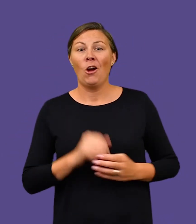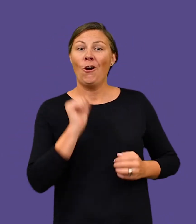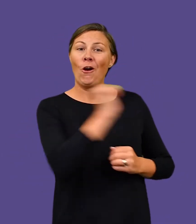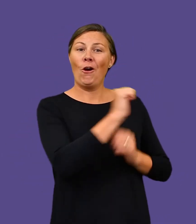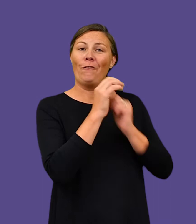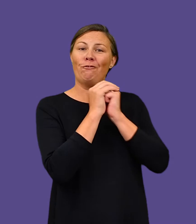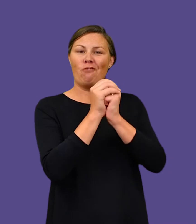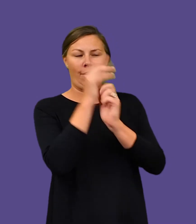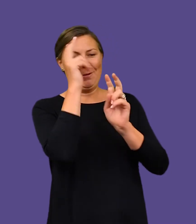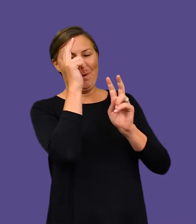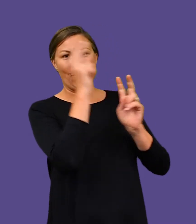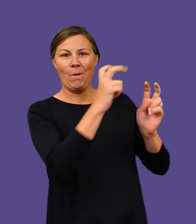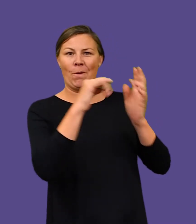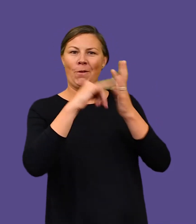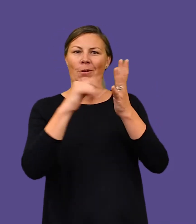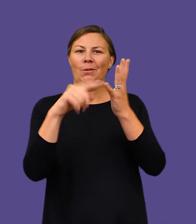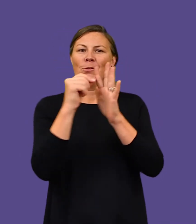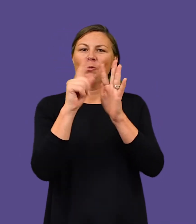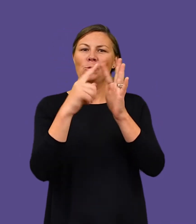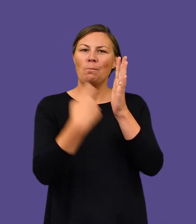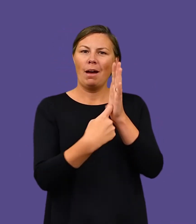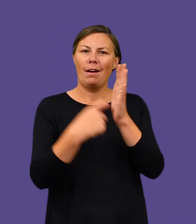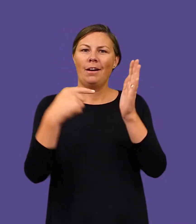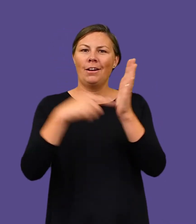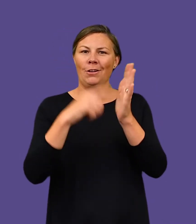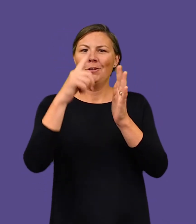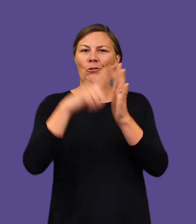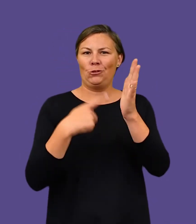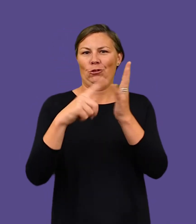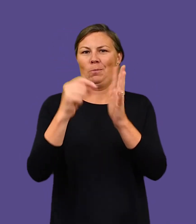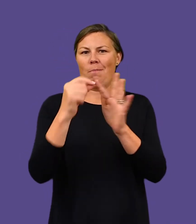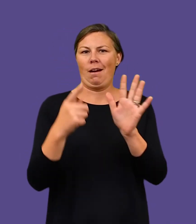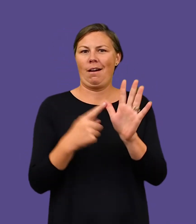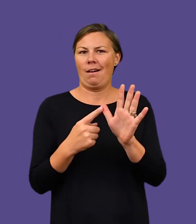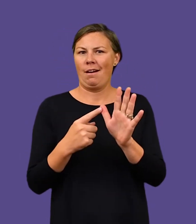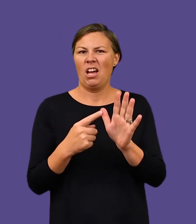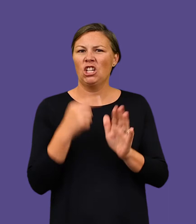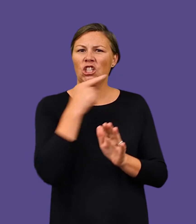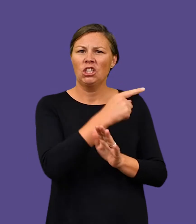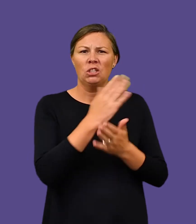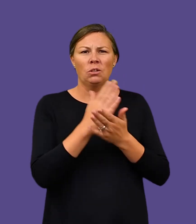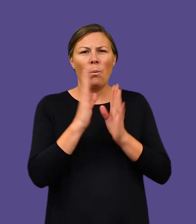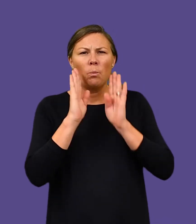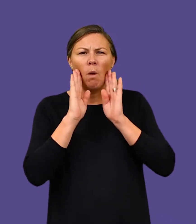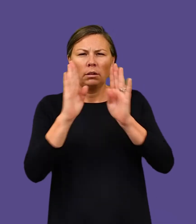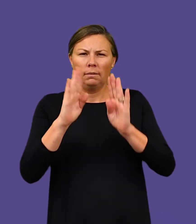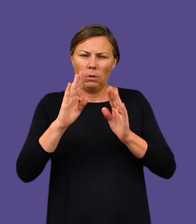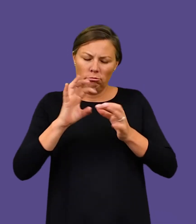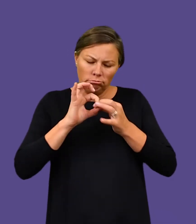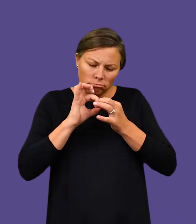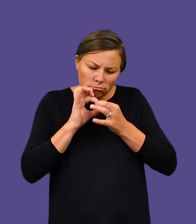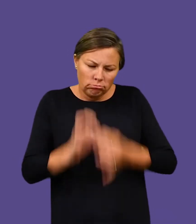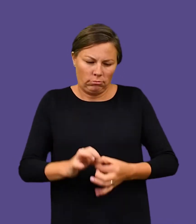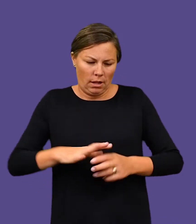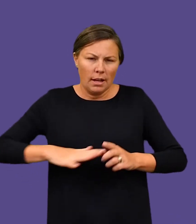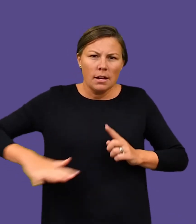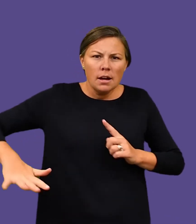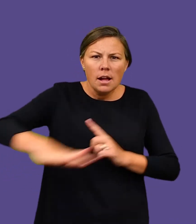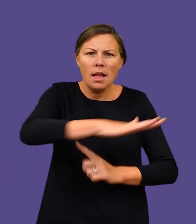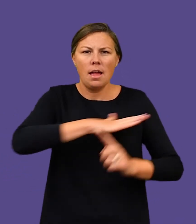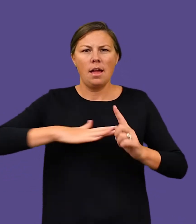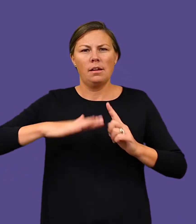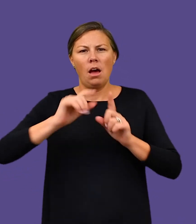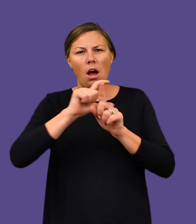‘Super-Tjupa, as she is referred to by friends, has a remarkable connection to country